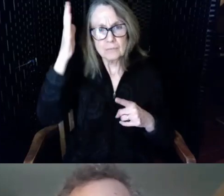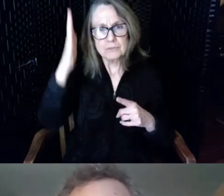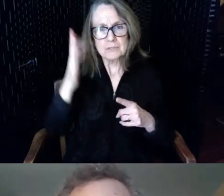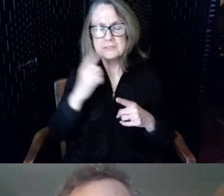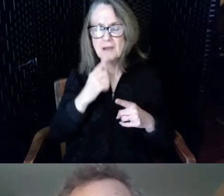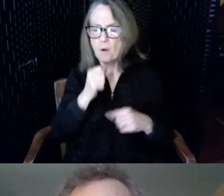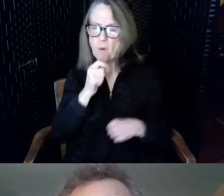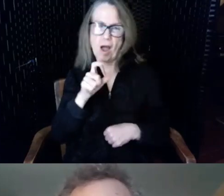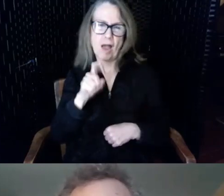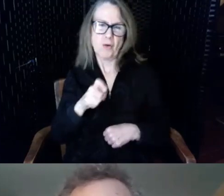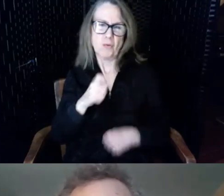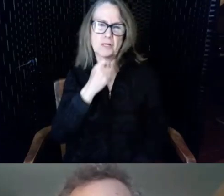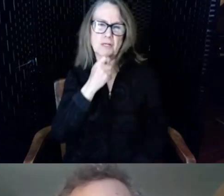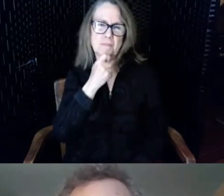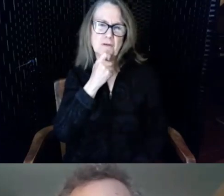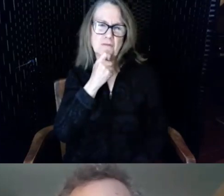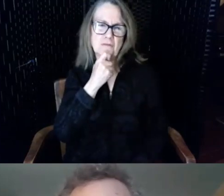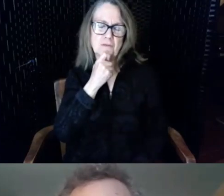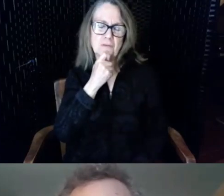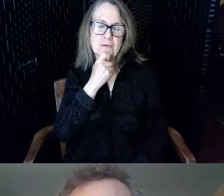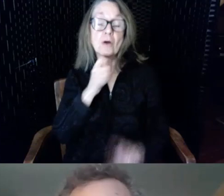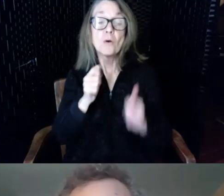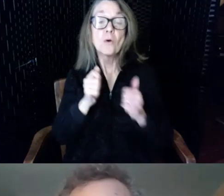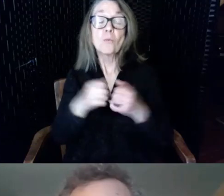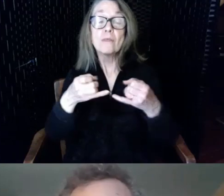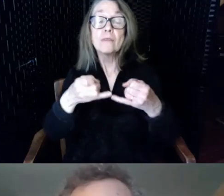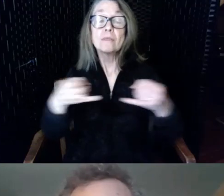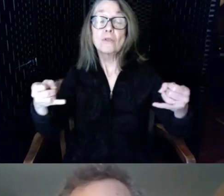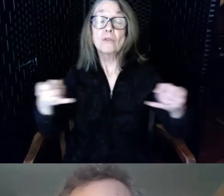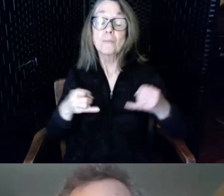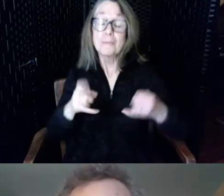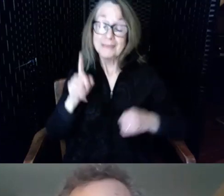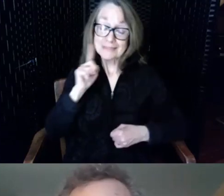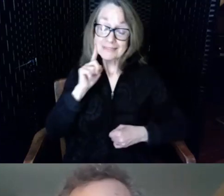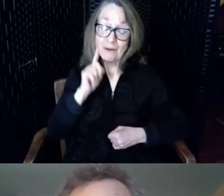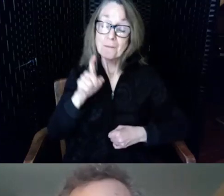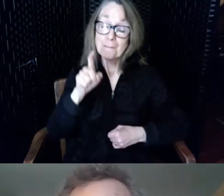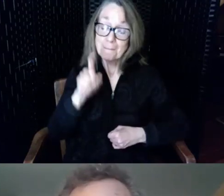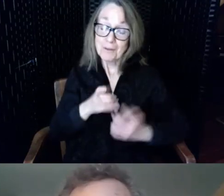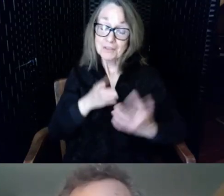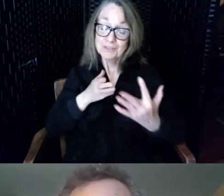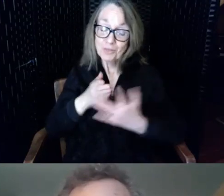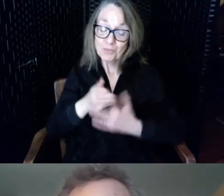with a hearing loop the sound must come through a microphone or a sound system